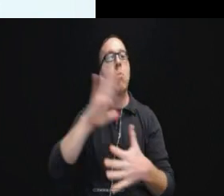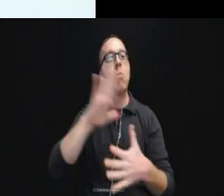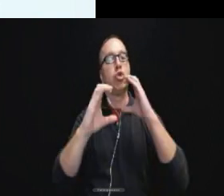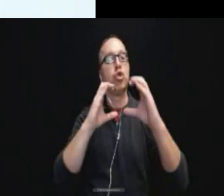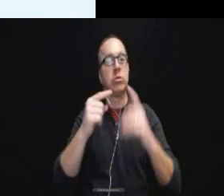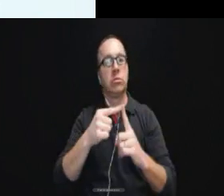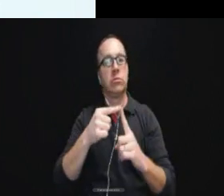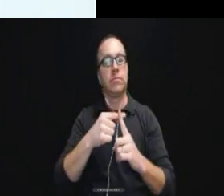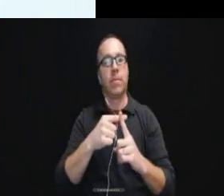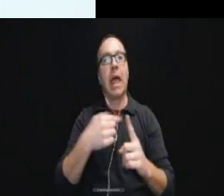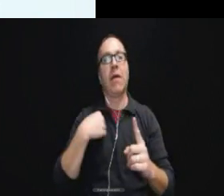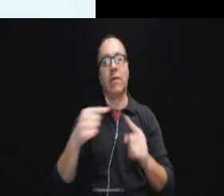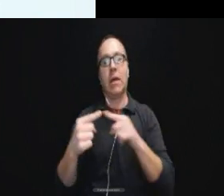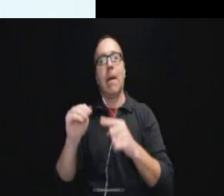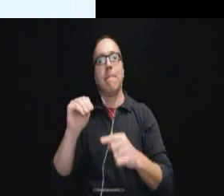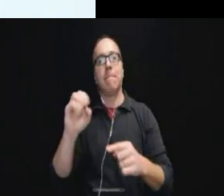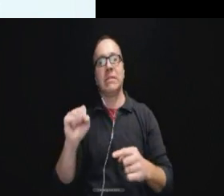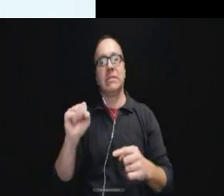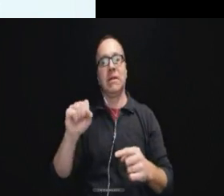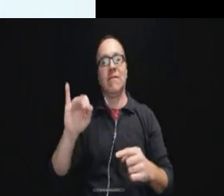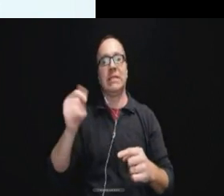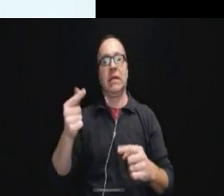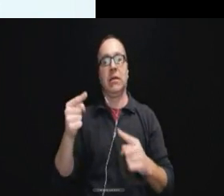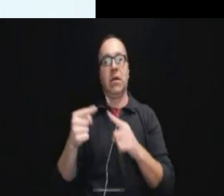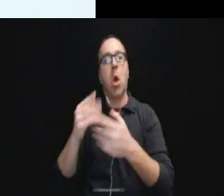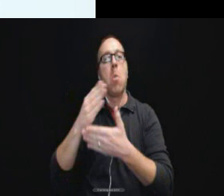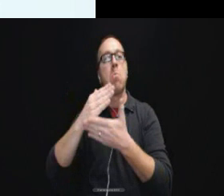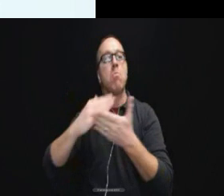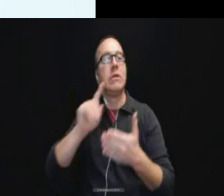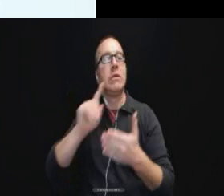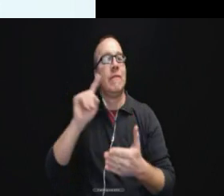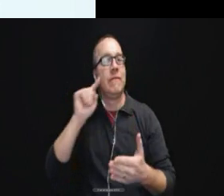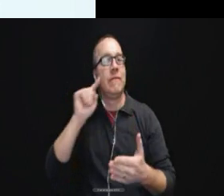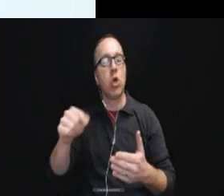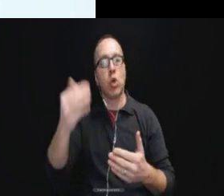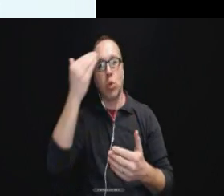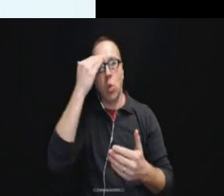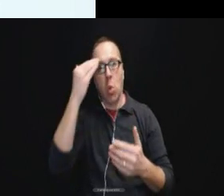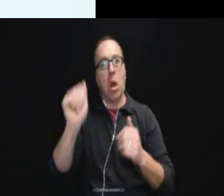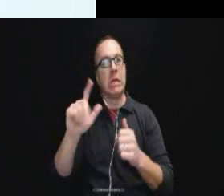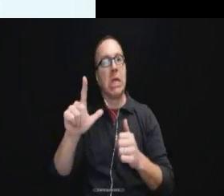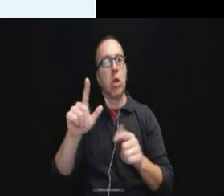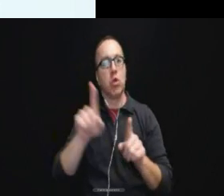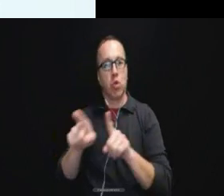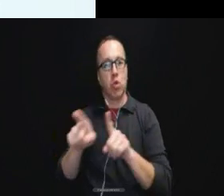And then we have Ms. Disking.